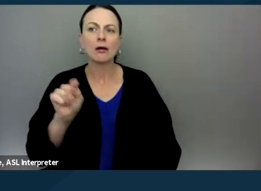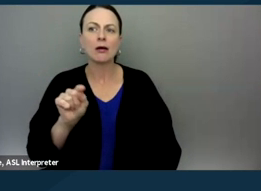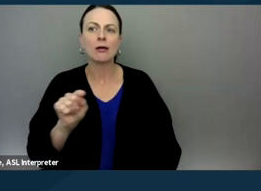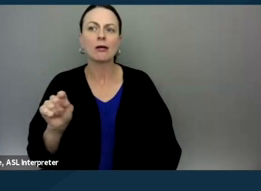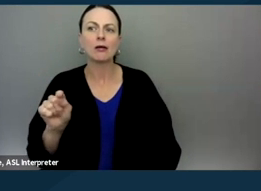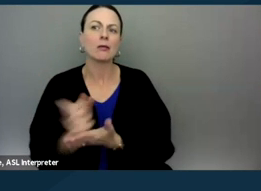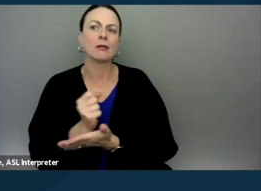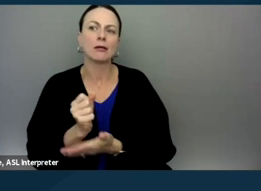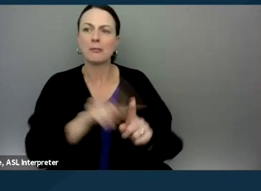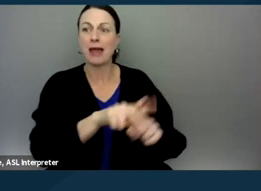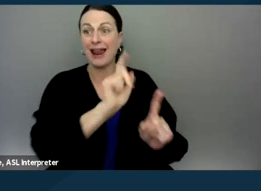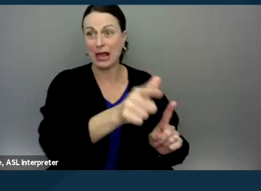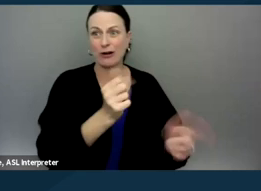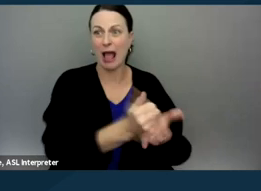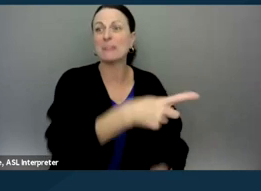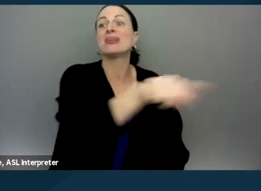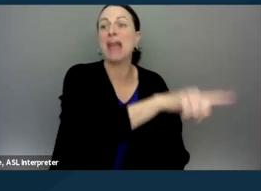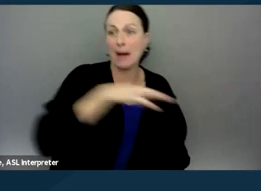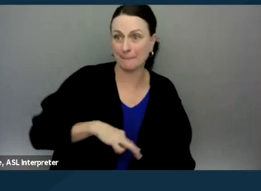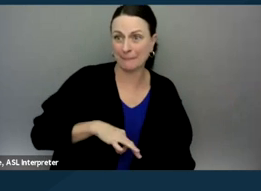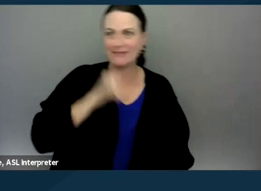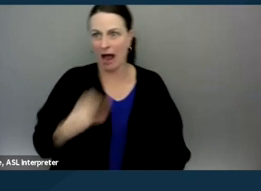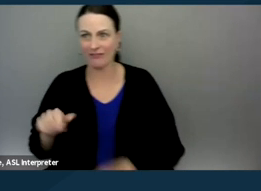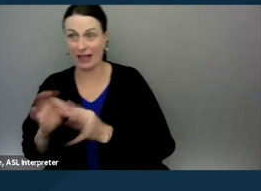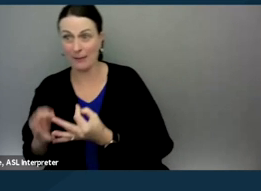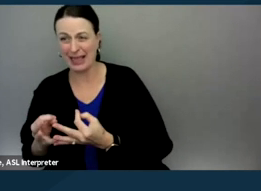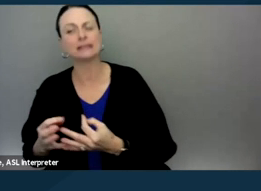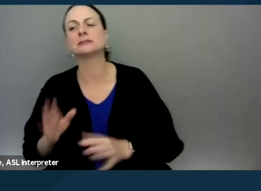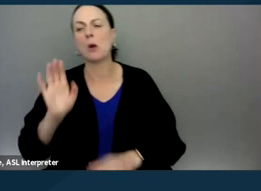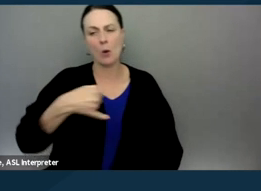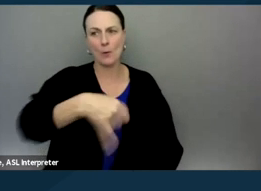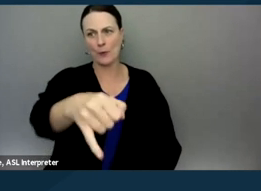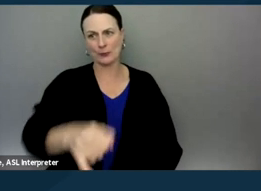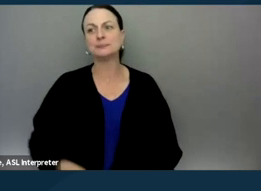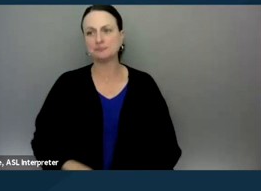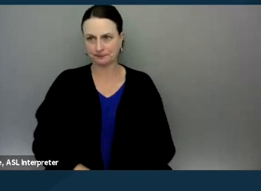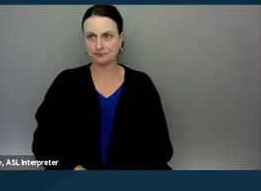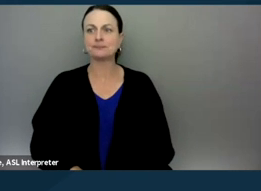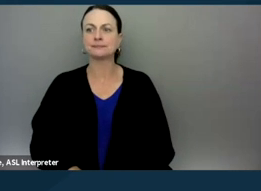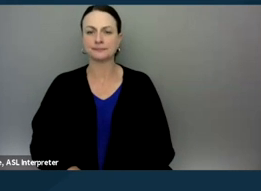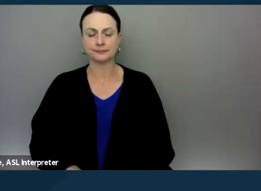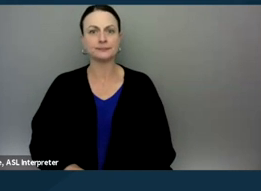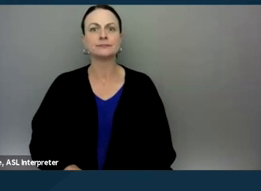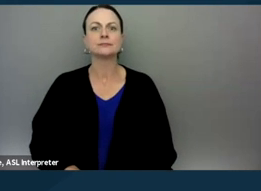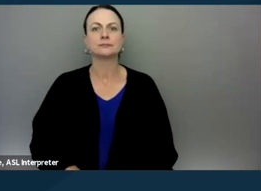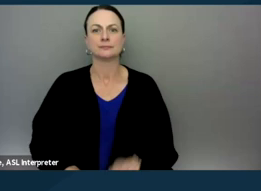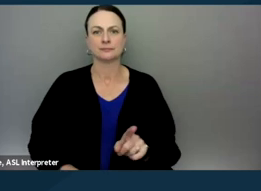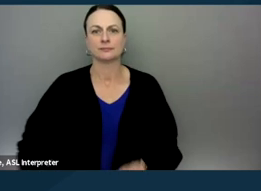And we do not have that training and that's why we wanna make sure that there's a very bright line there. And Cheryl, if you could talk a little bit more